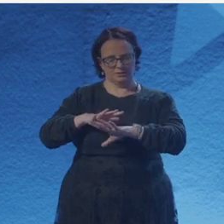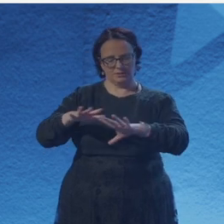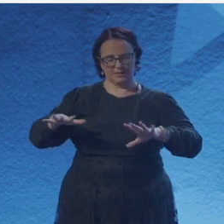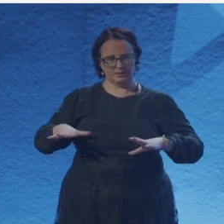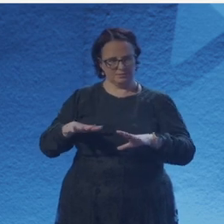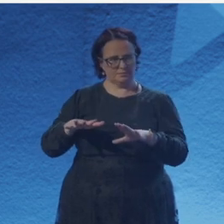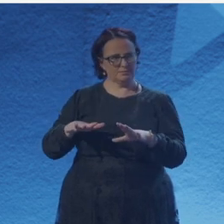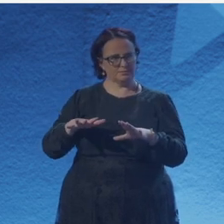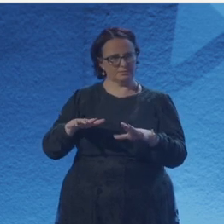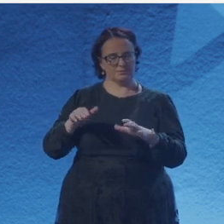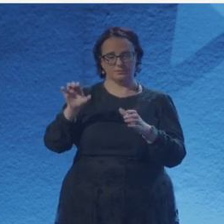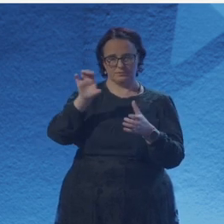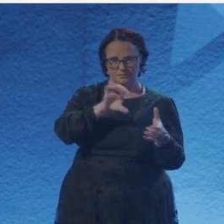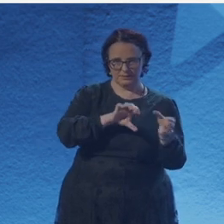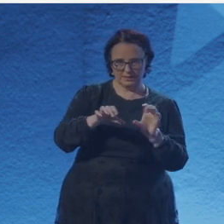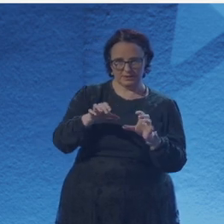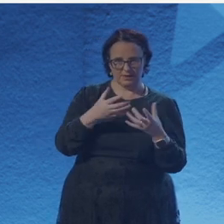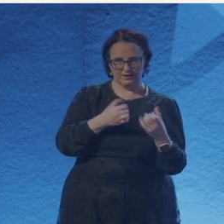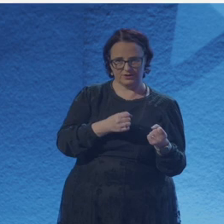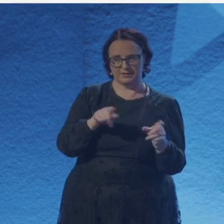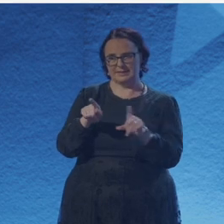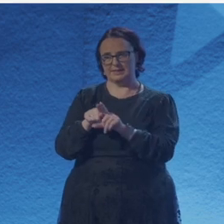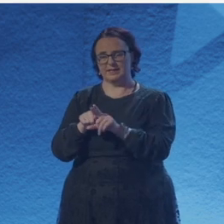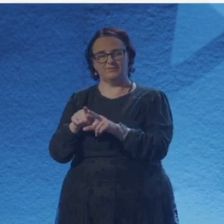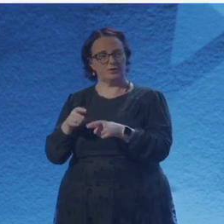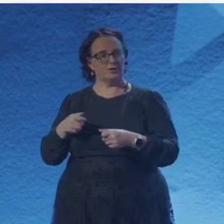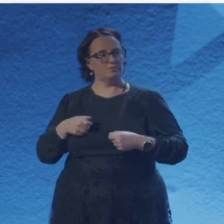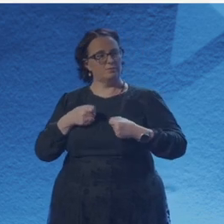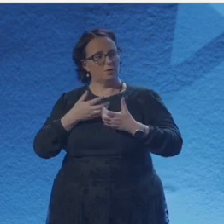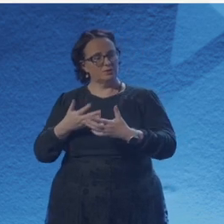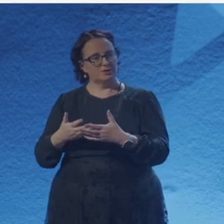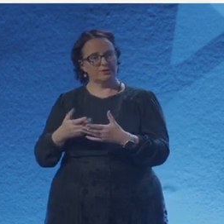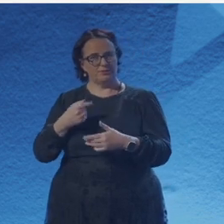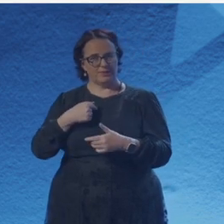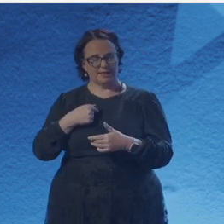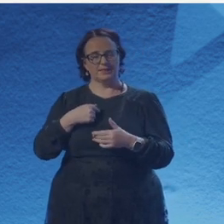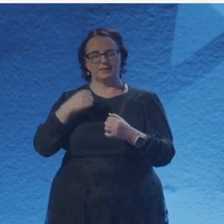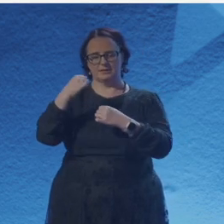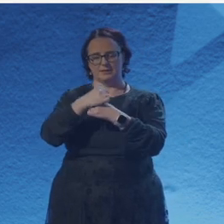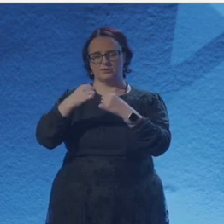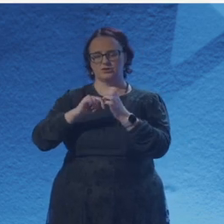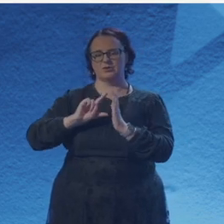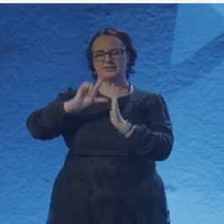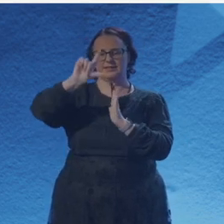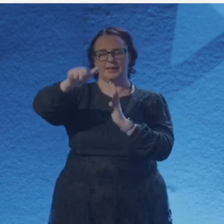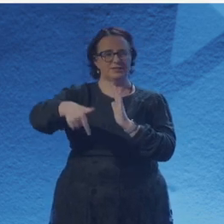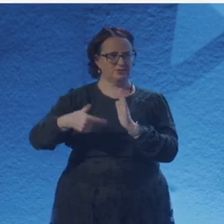So before that it's very much like, Oh, there's this thing that really happened with me and it's similar to my brother. He's also an artist, so it's very much that